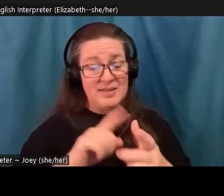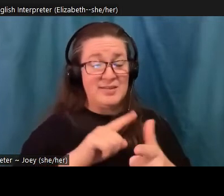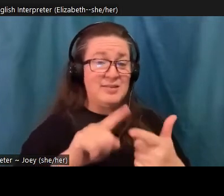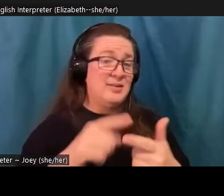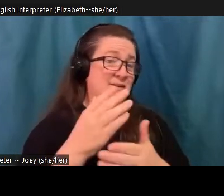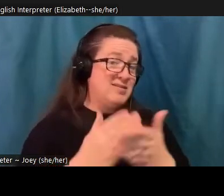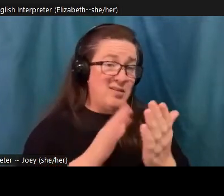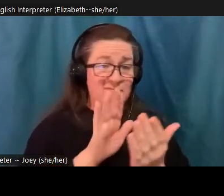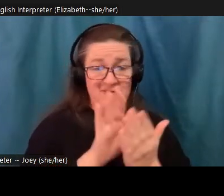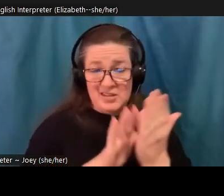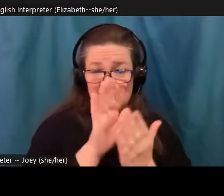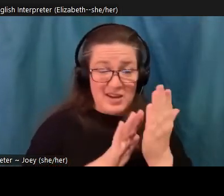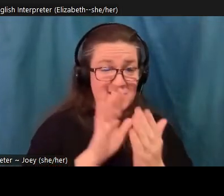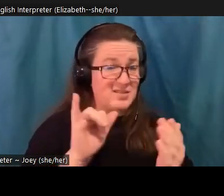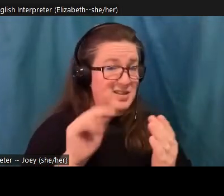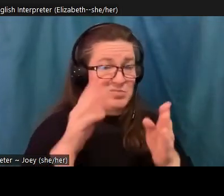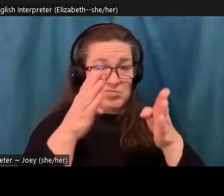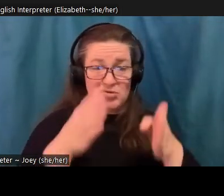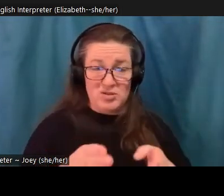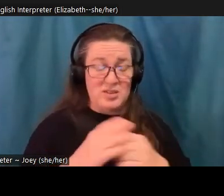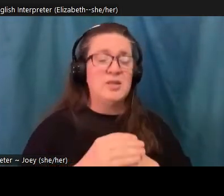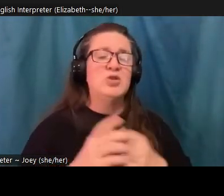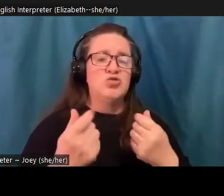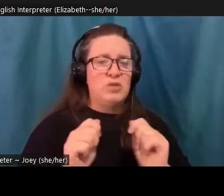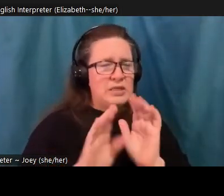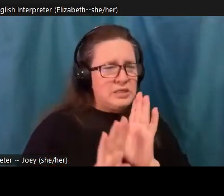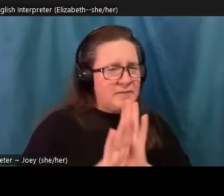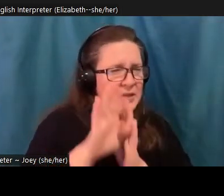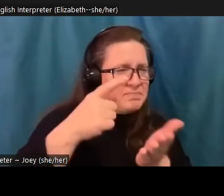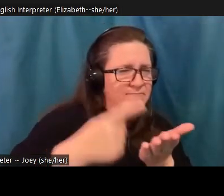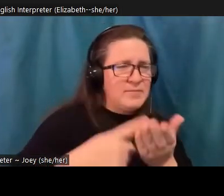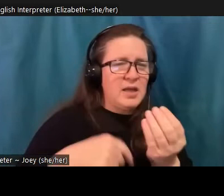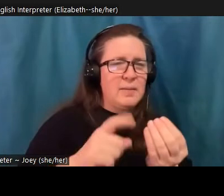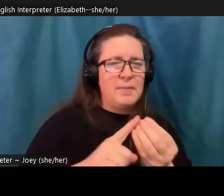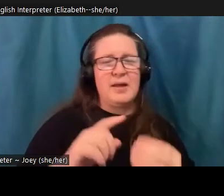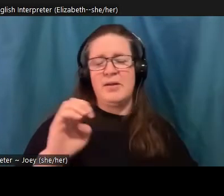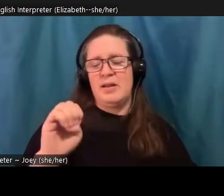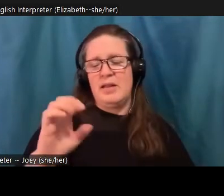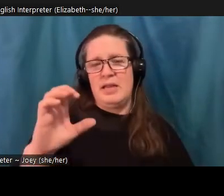building community around eco anxiety and climate, grief. And